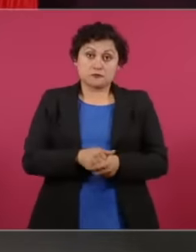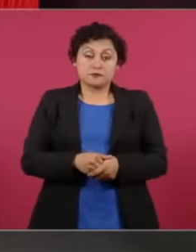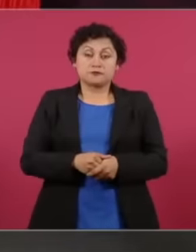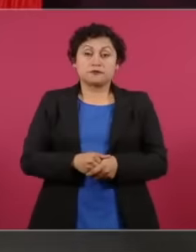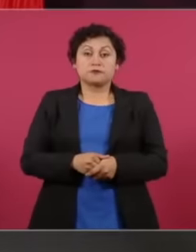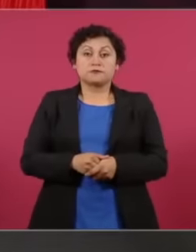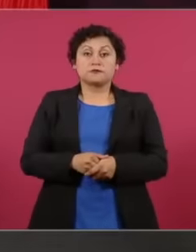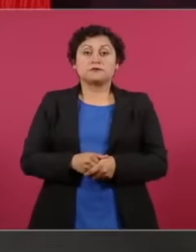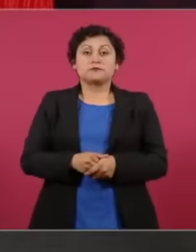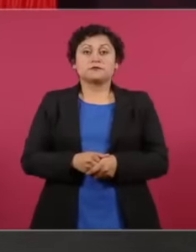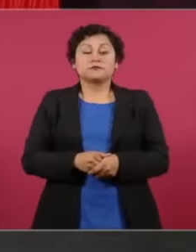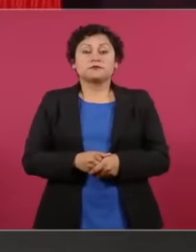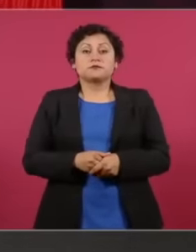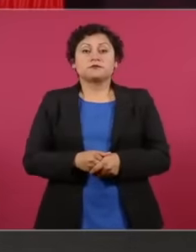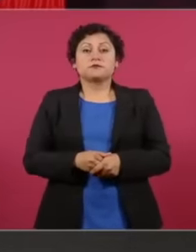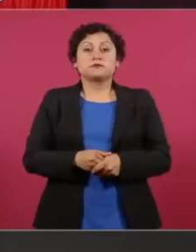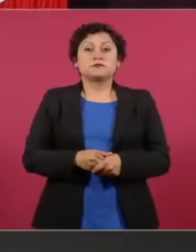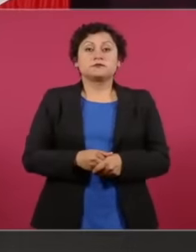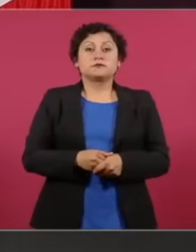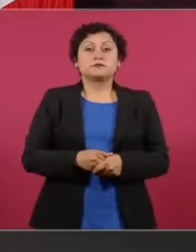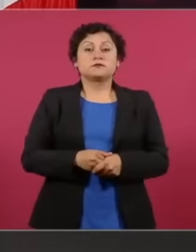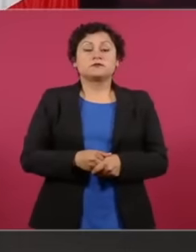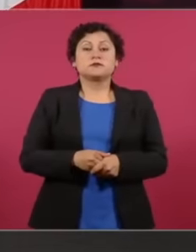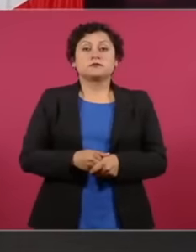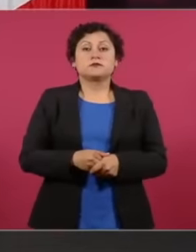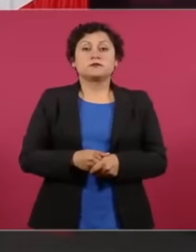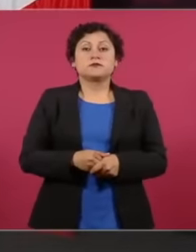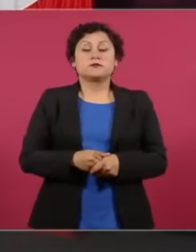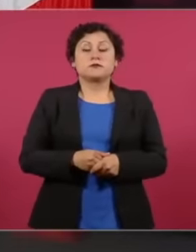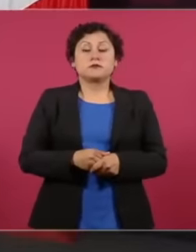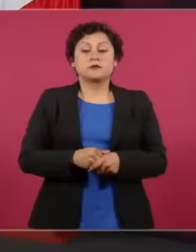was